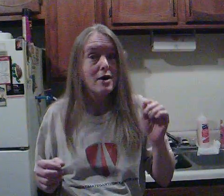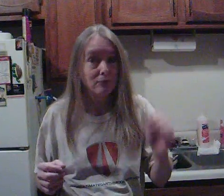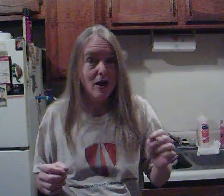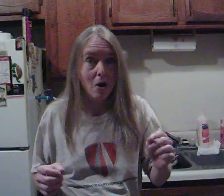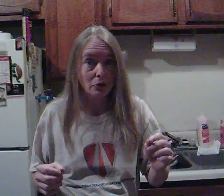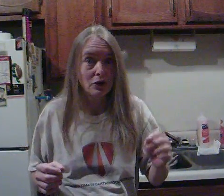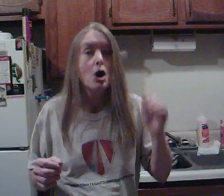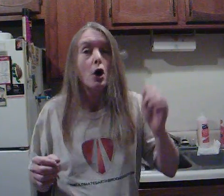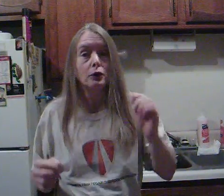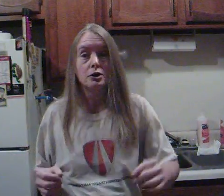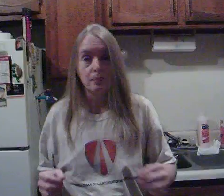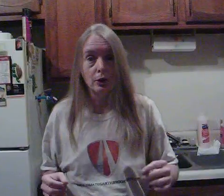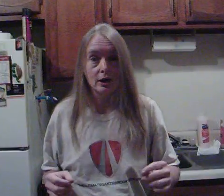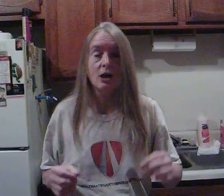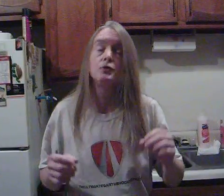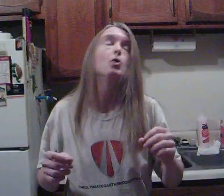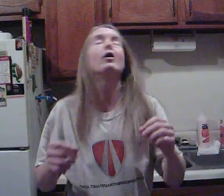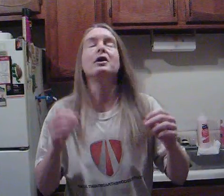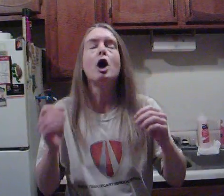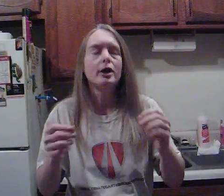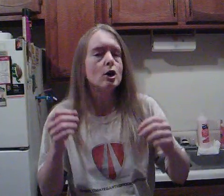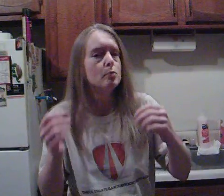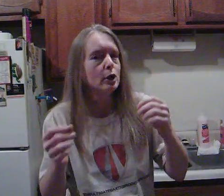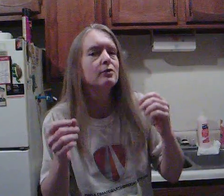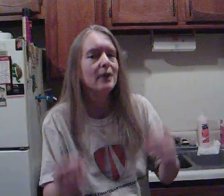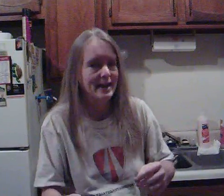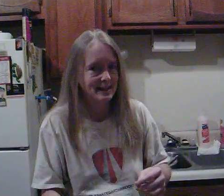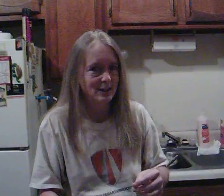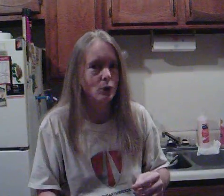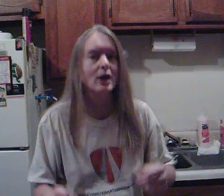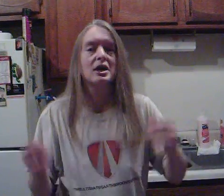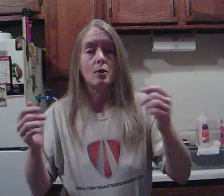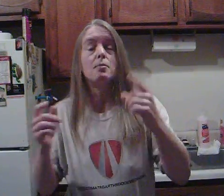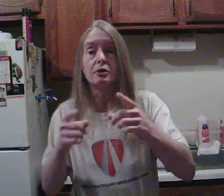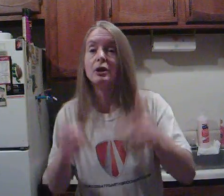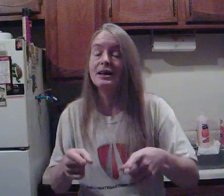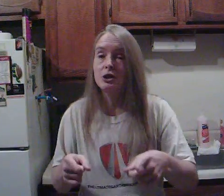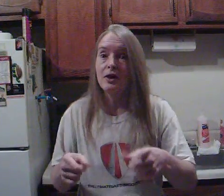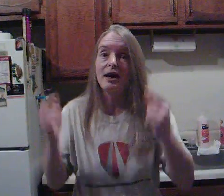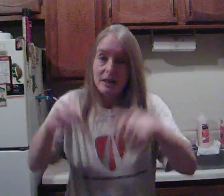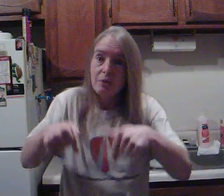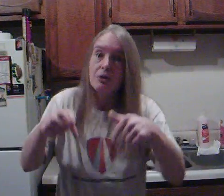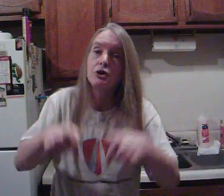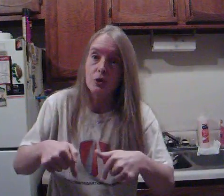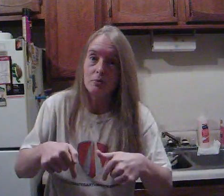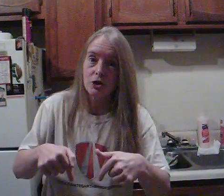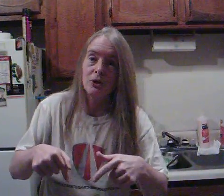have found on this book. if you are and audiobook fan. ok i will put the link to that in the description